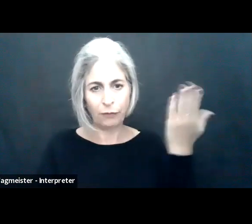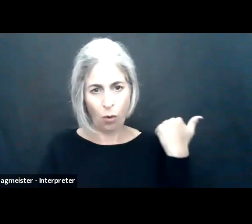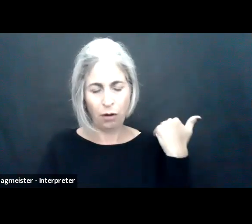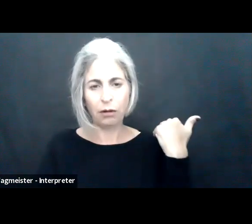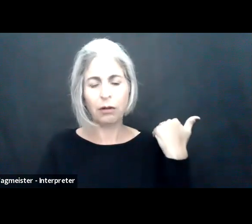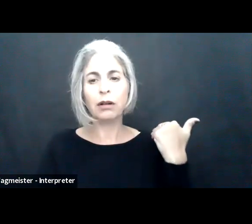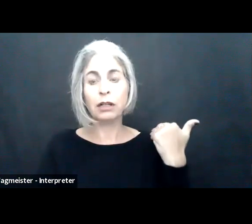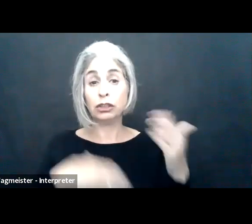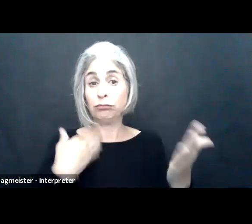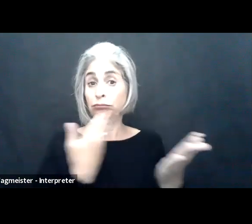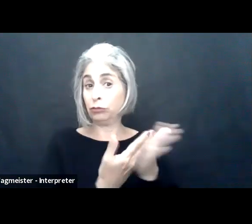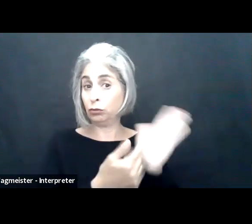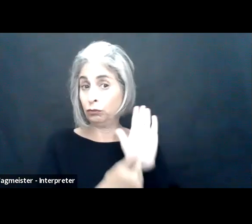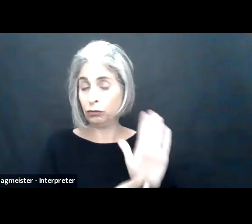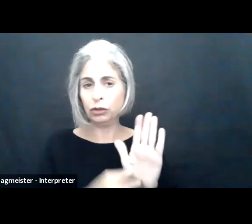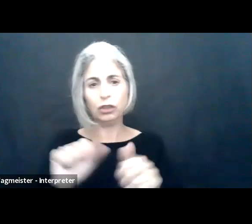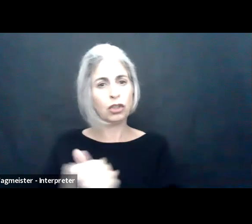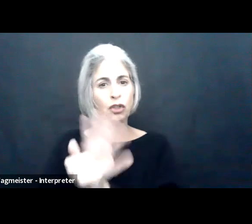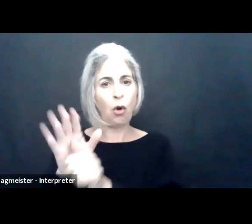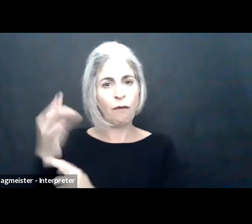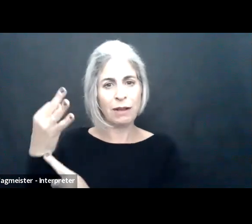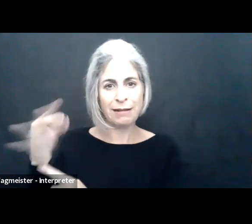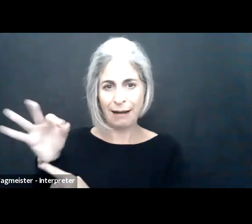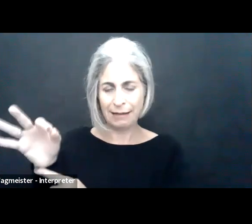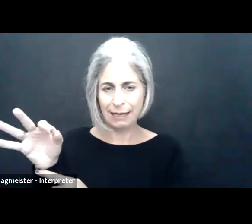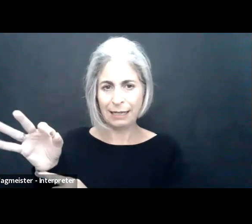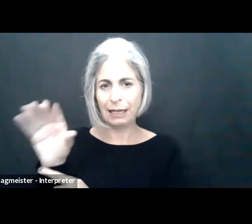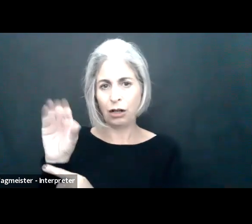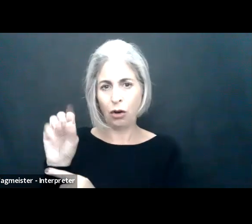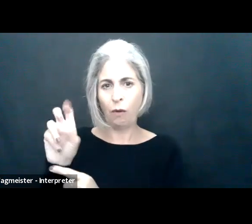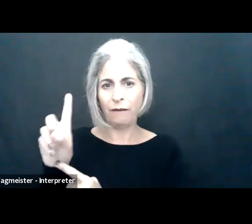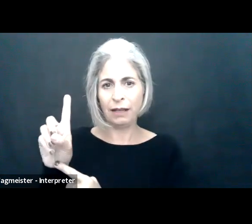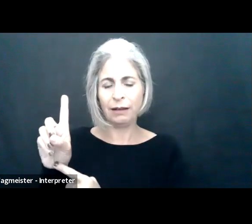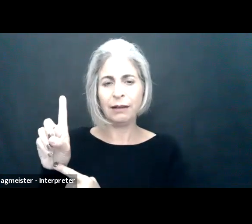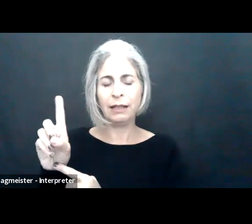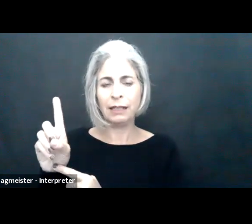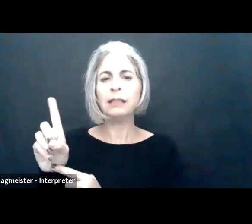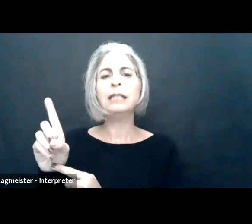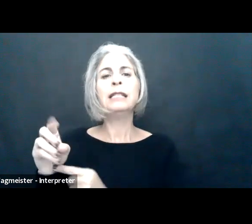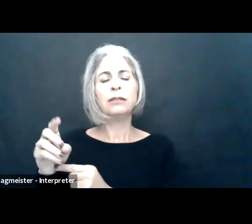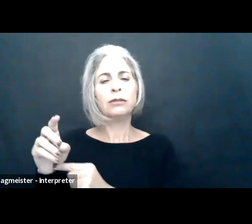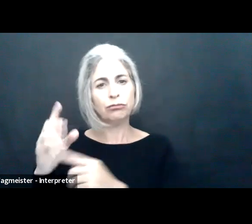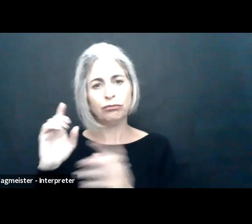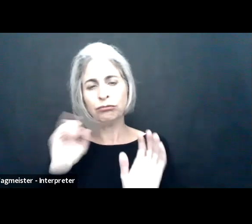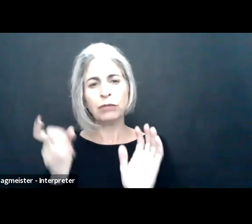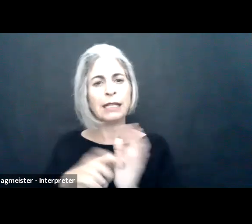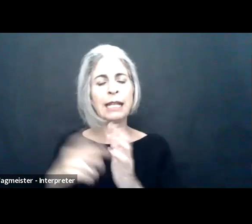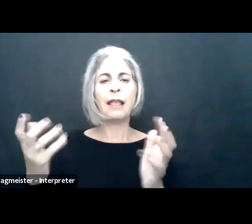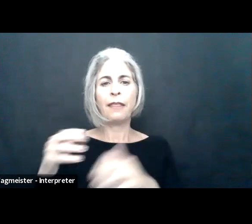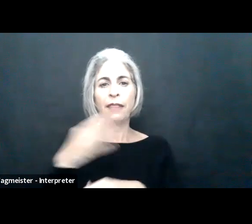in a way that we have not experienced before. And emerging evidence shows that COVID-19, as you mentioned, is